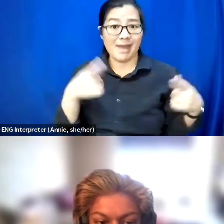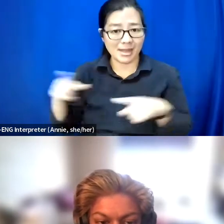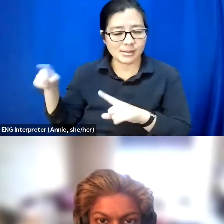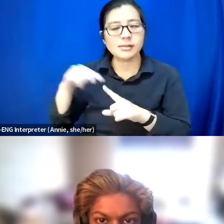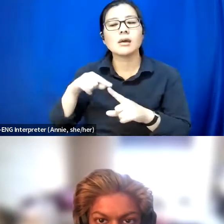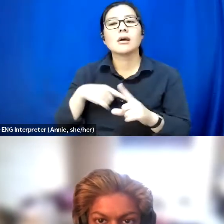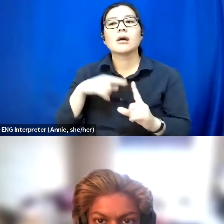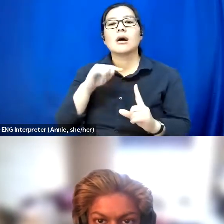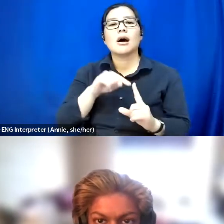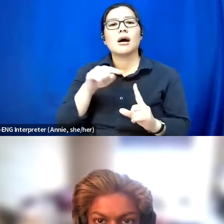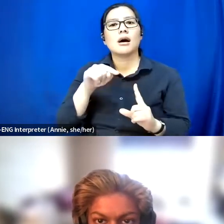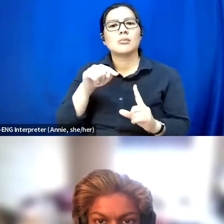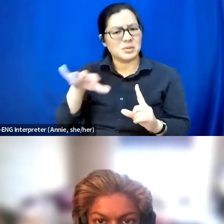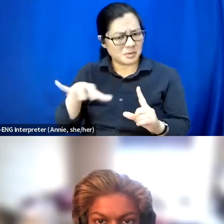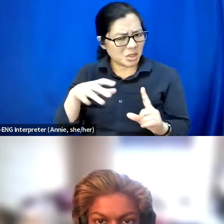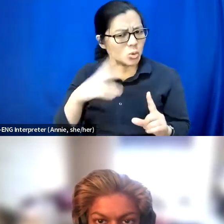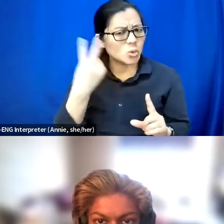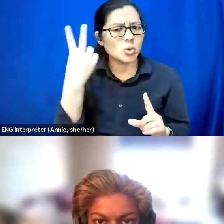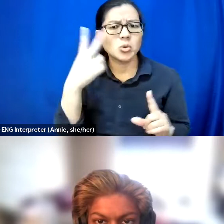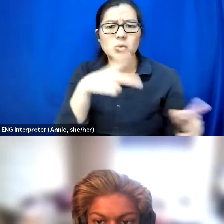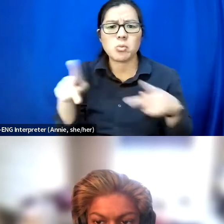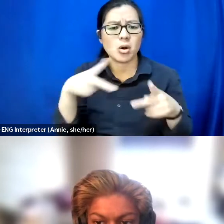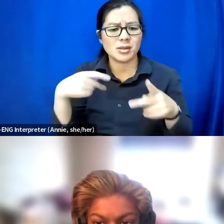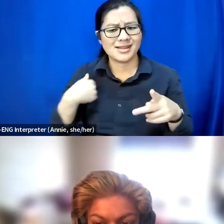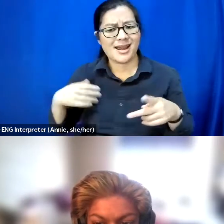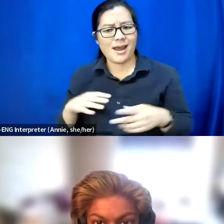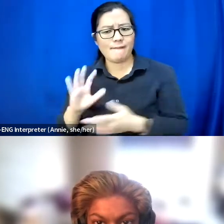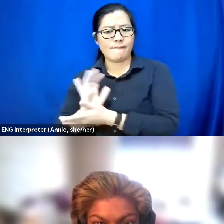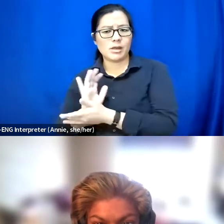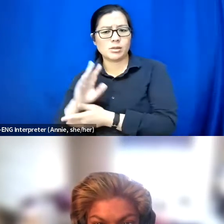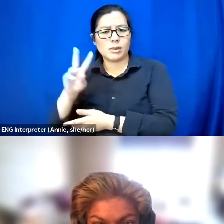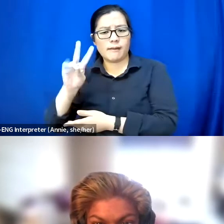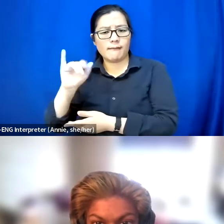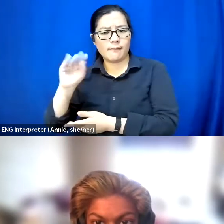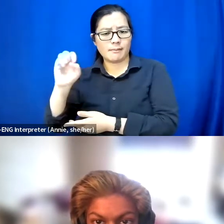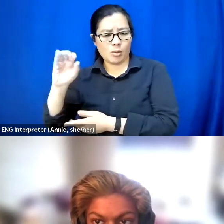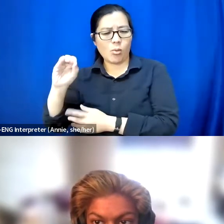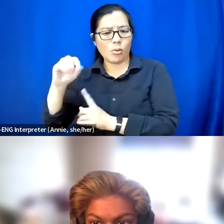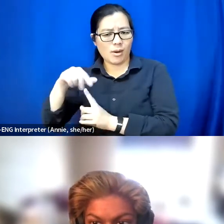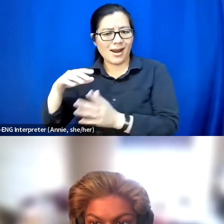And I have videos on my Vimeo that I can send later on of those events.